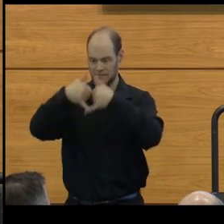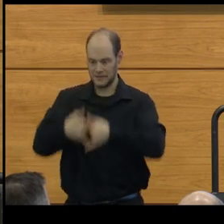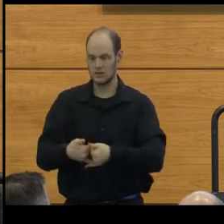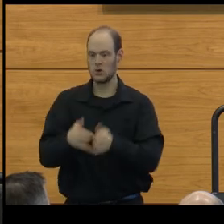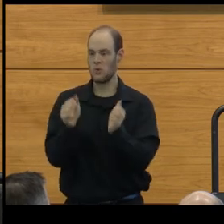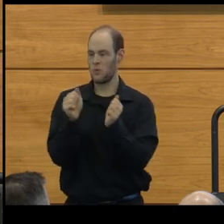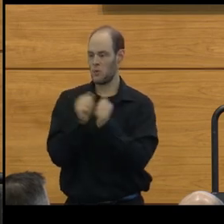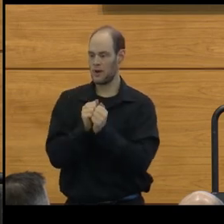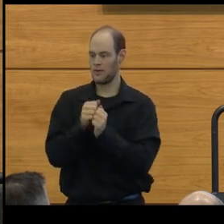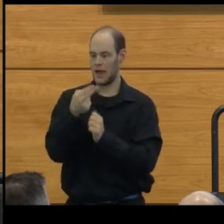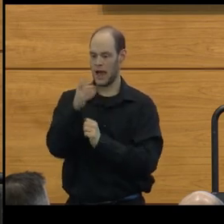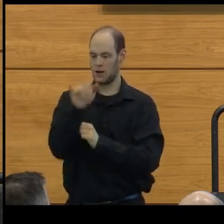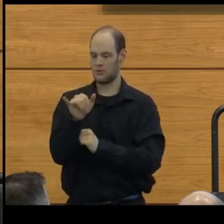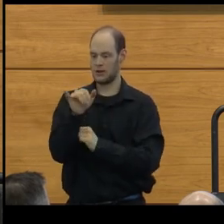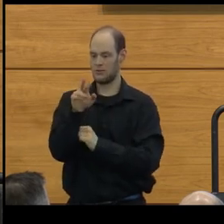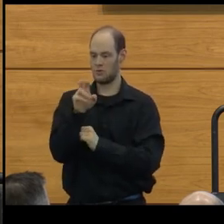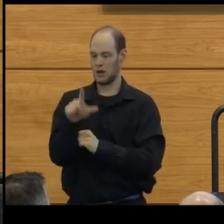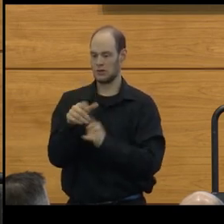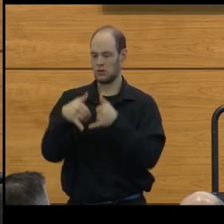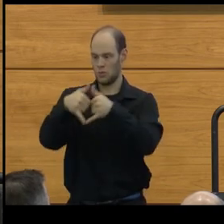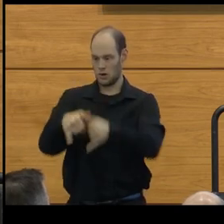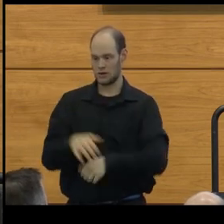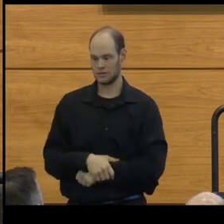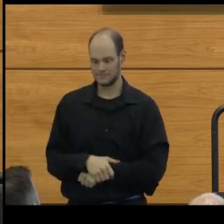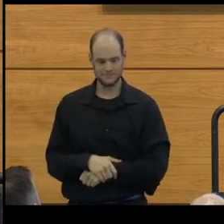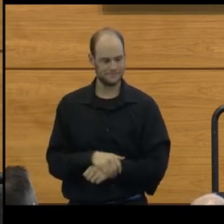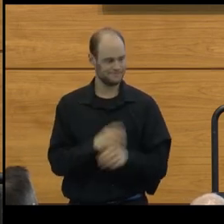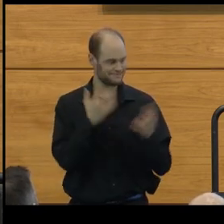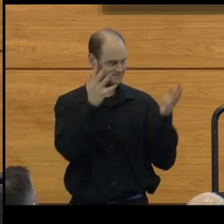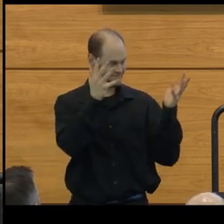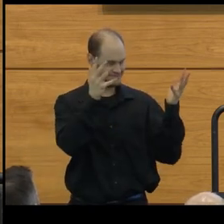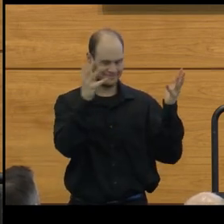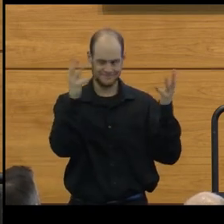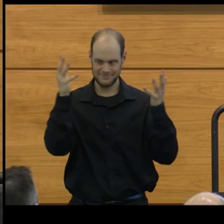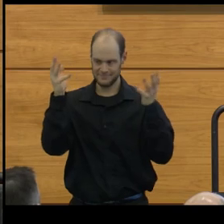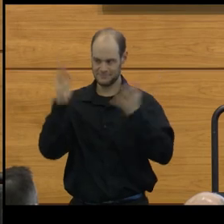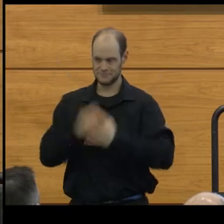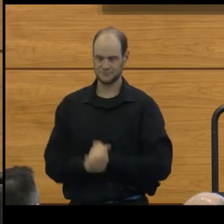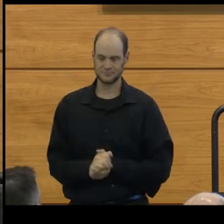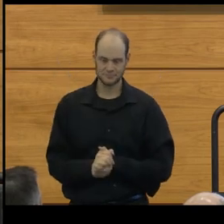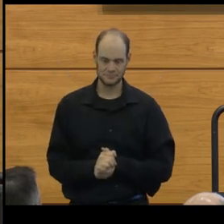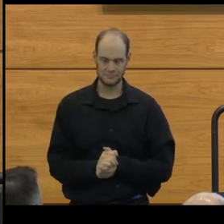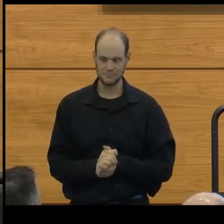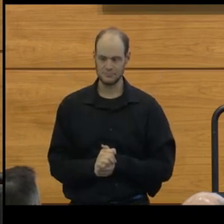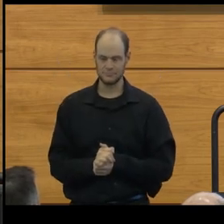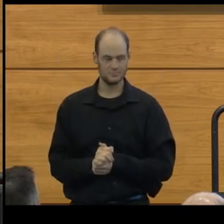with this Henry Russell Award. (audience applauding)